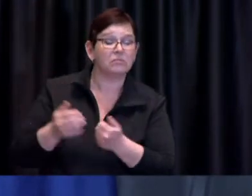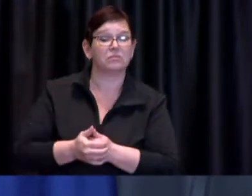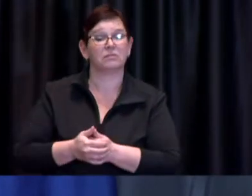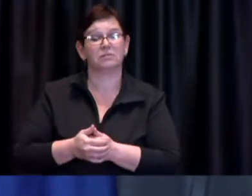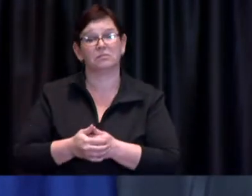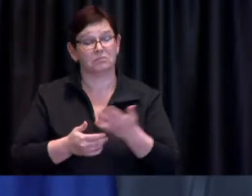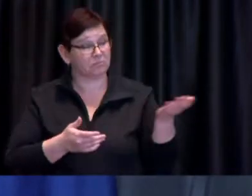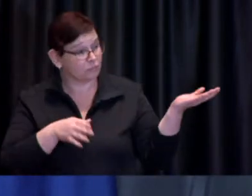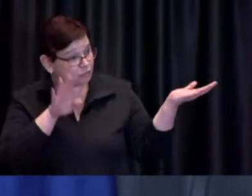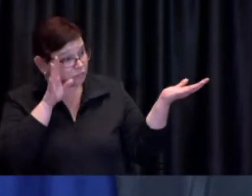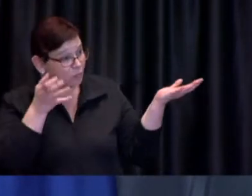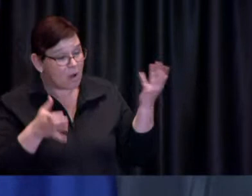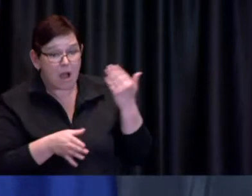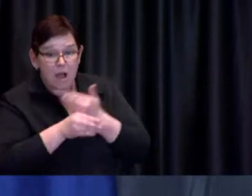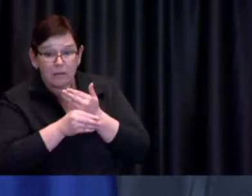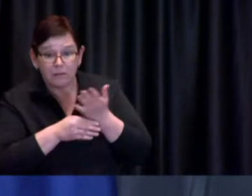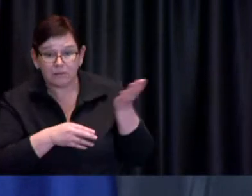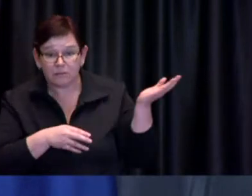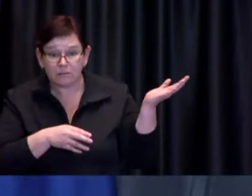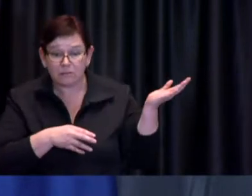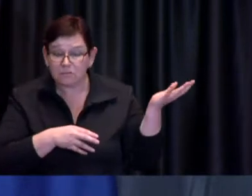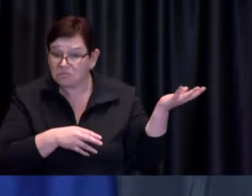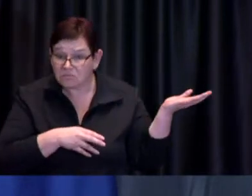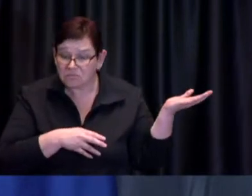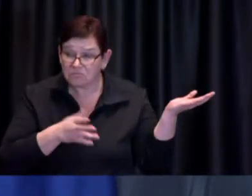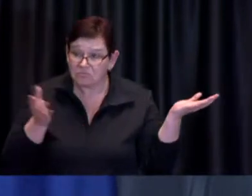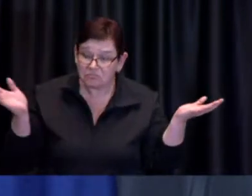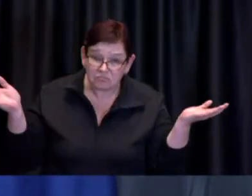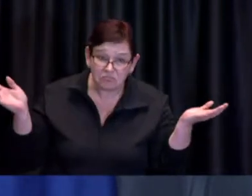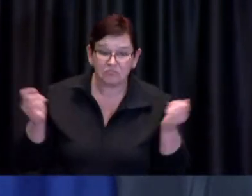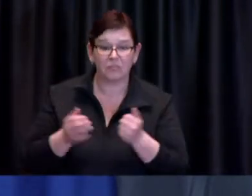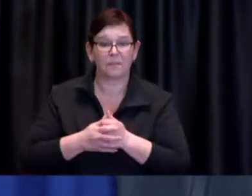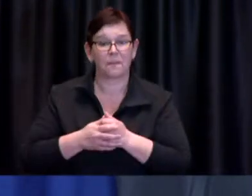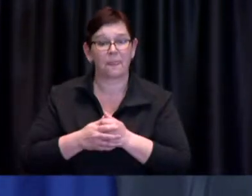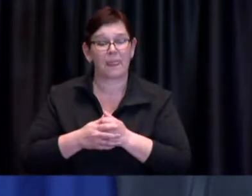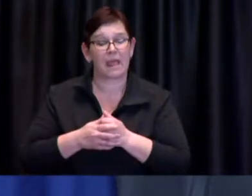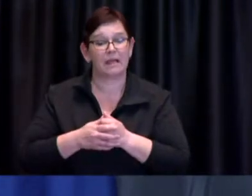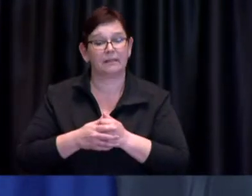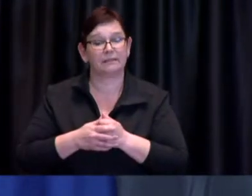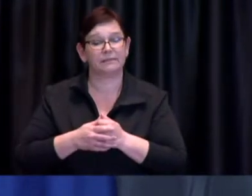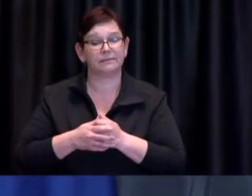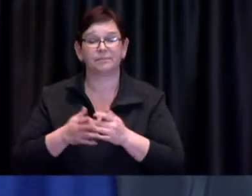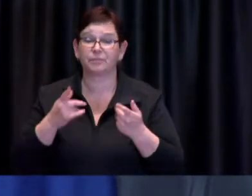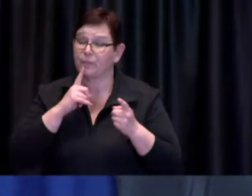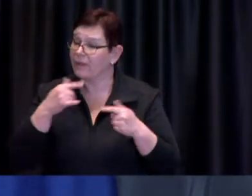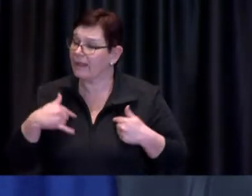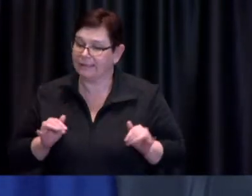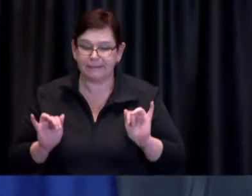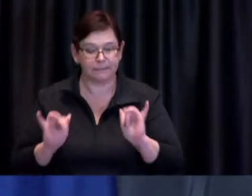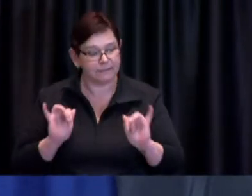um you know the the um approach will be to as we have done encourage people if they possibly can